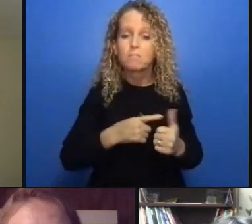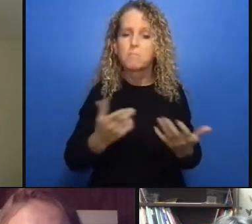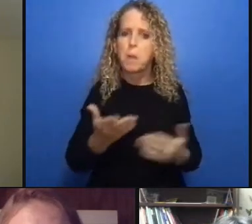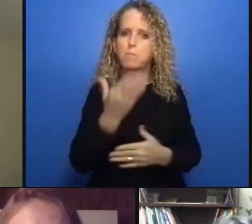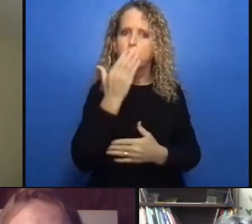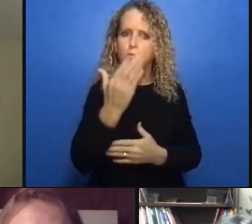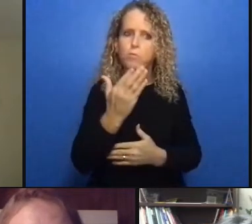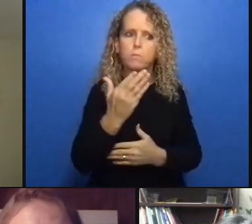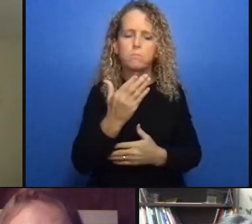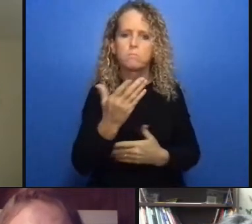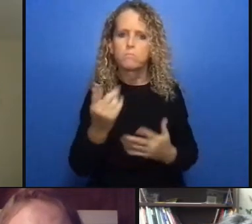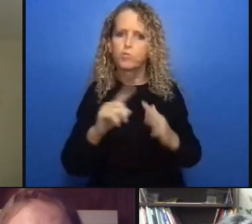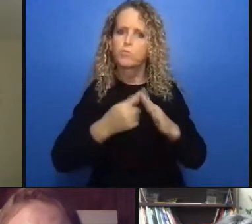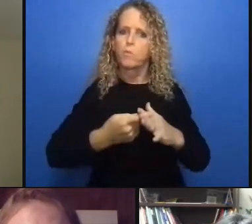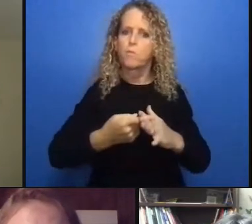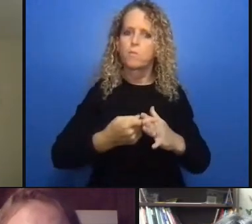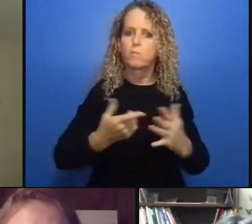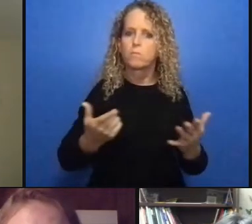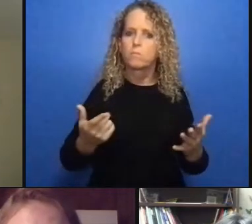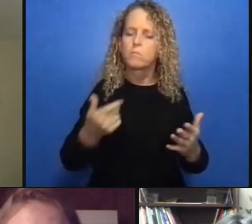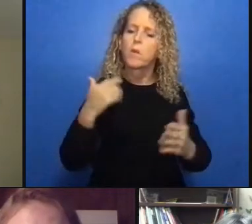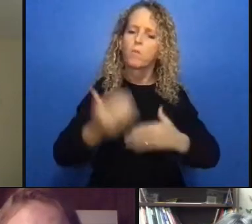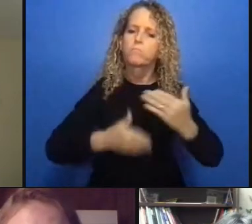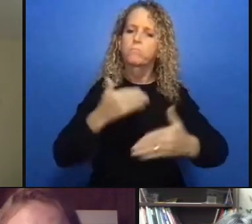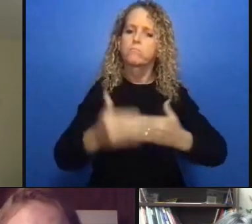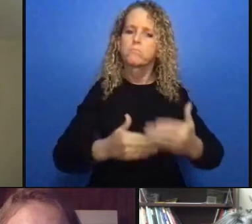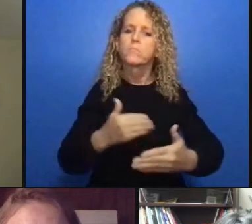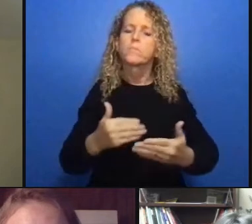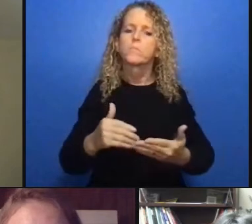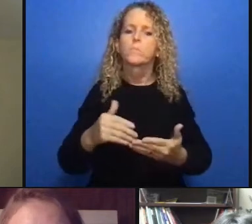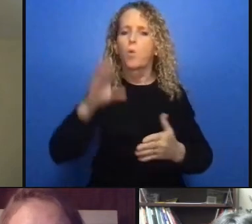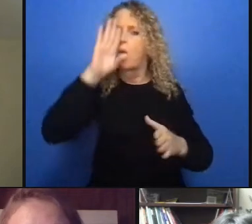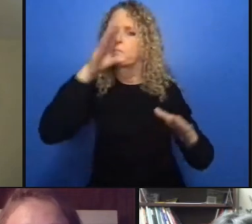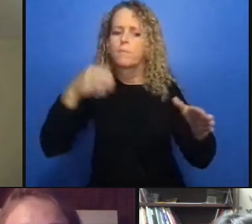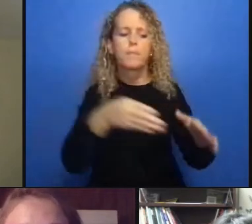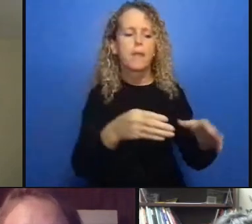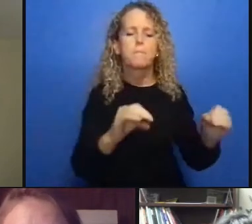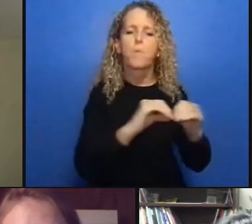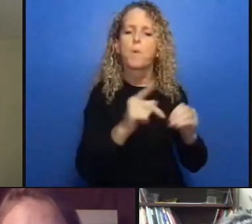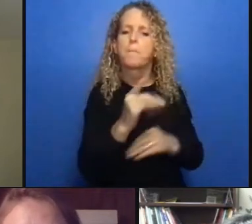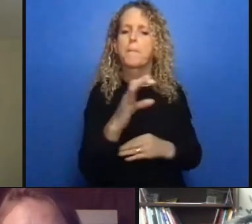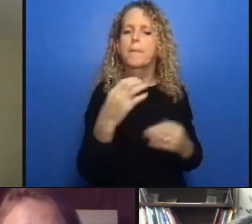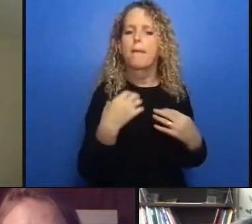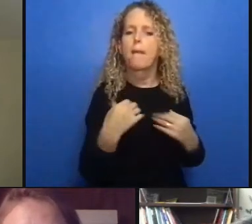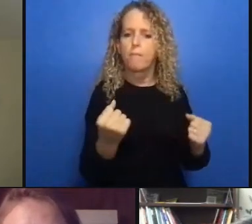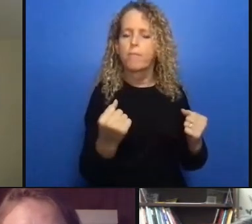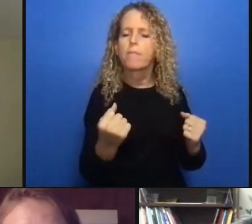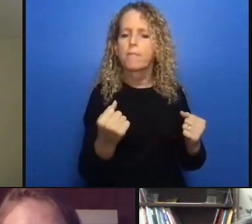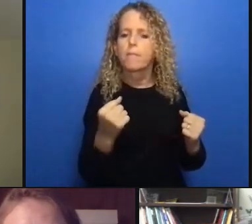to defund and decrease policing then we will have fewer people experiencing criminalization